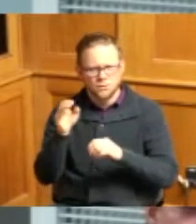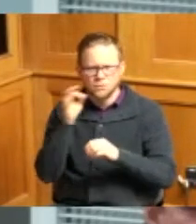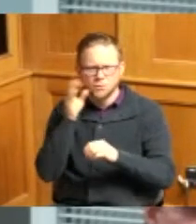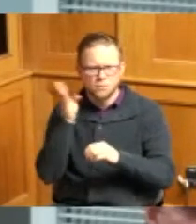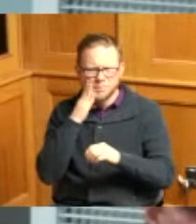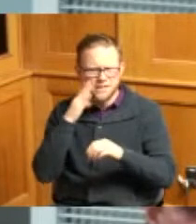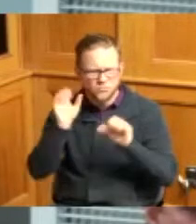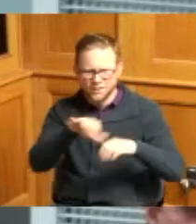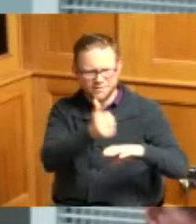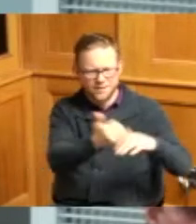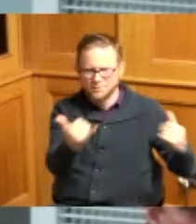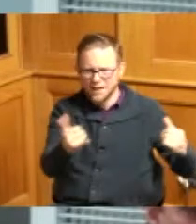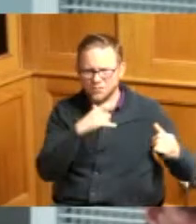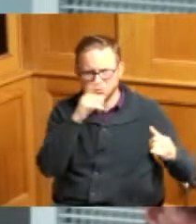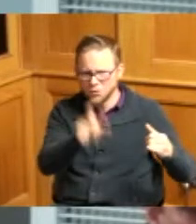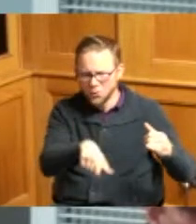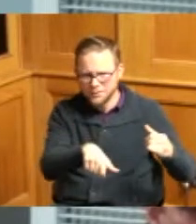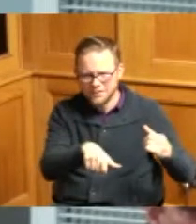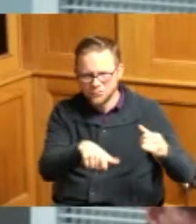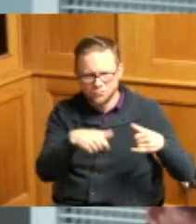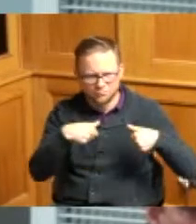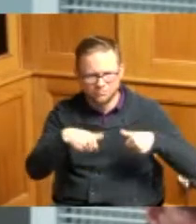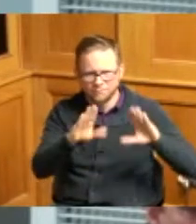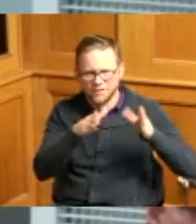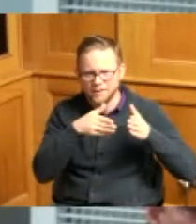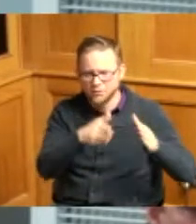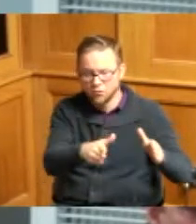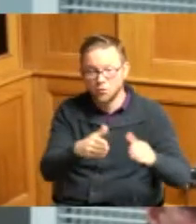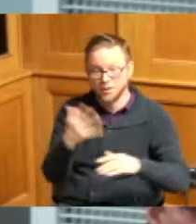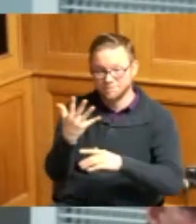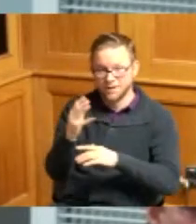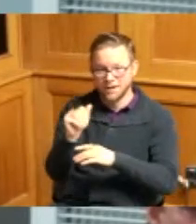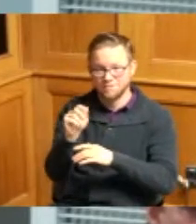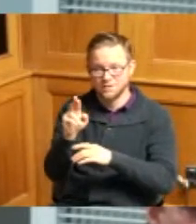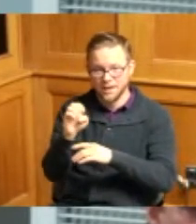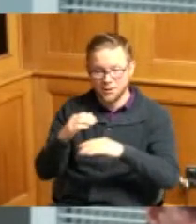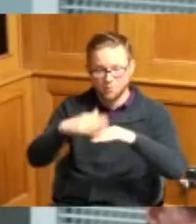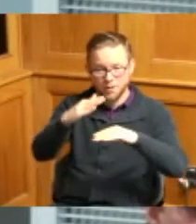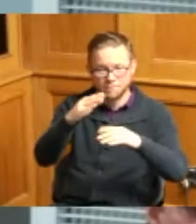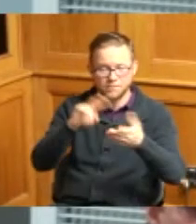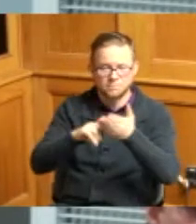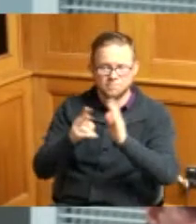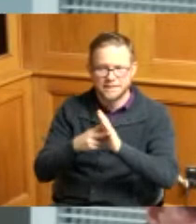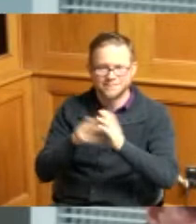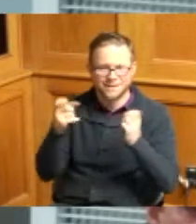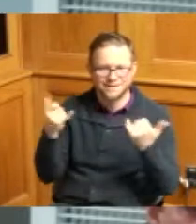point actually changes the zoning to agricultural regulations when they look at things like that